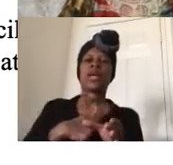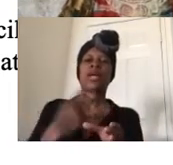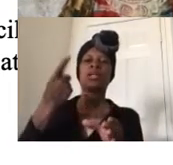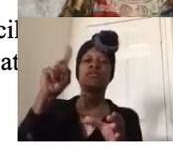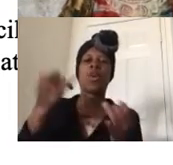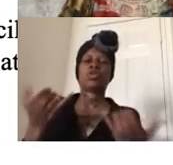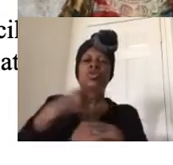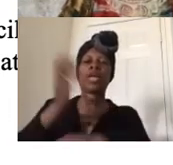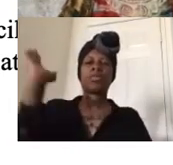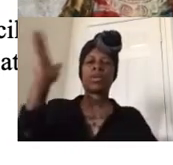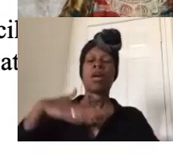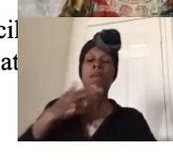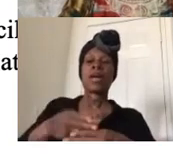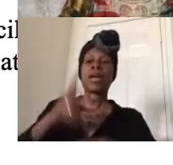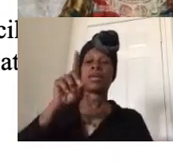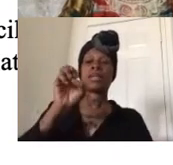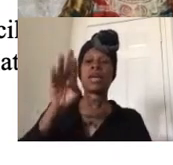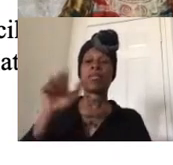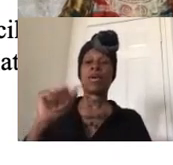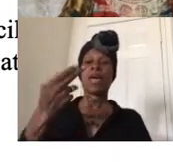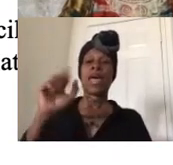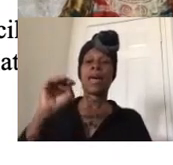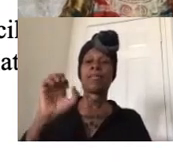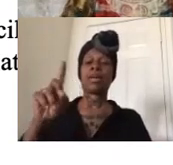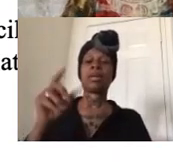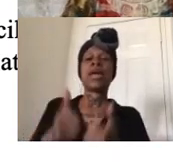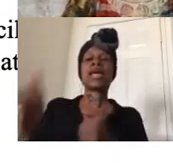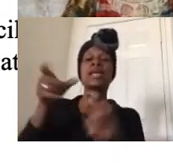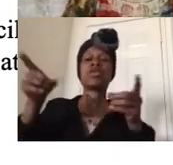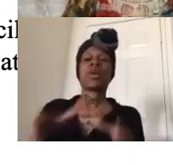my name is debra hammond executive director of the university student union